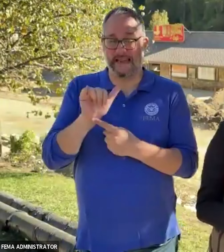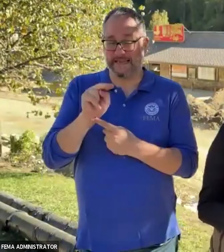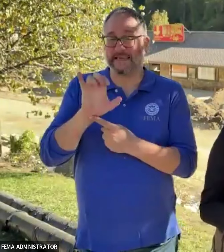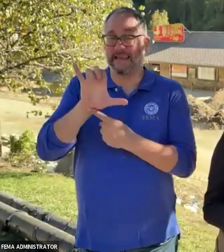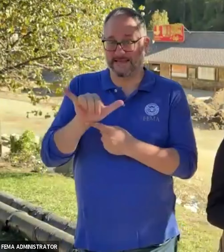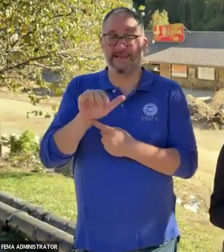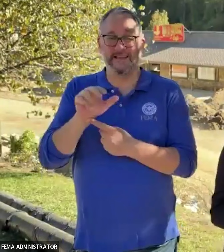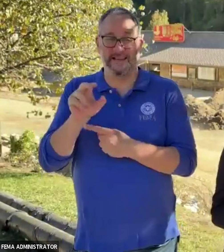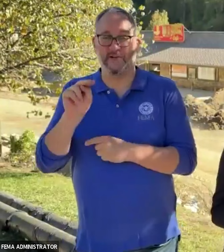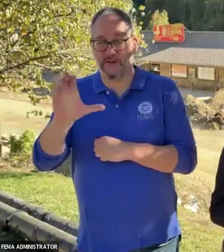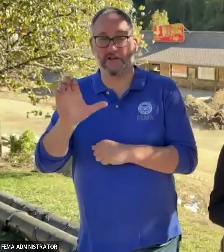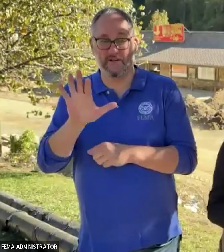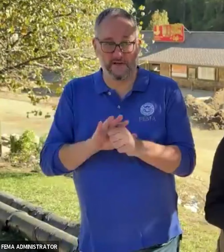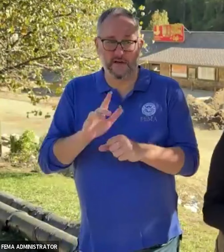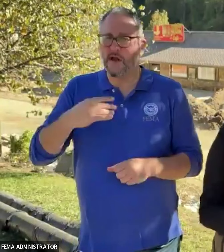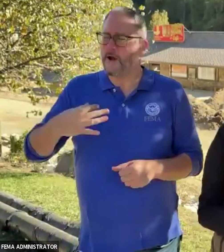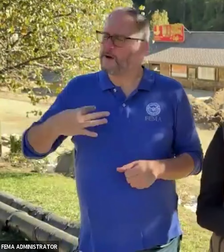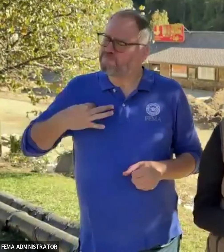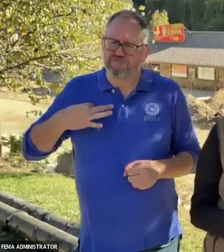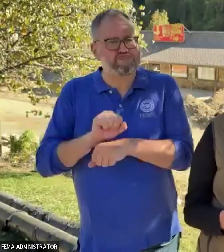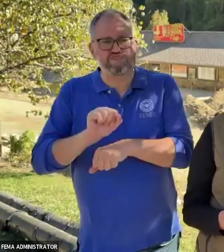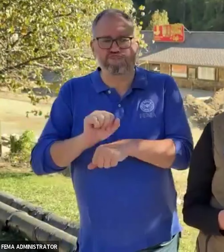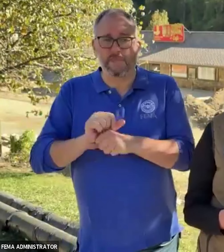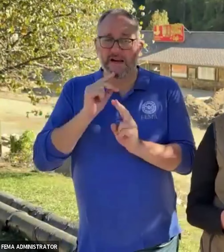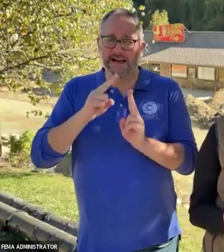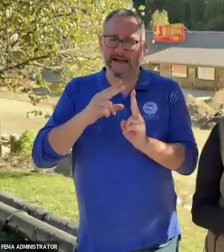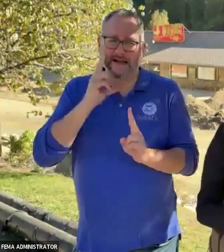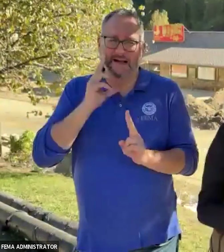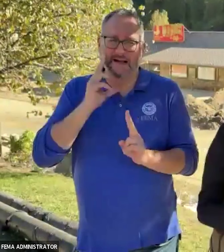You see, they had suffered losses from a storm back home many years ago,